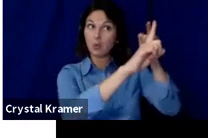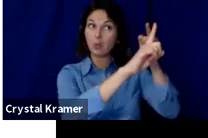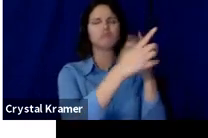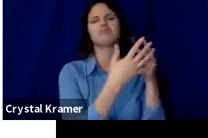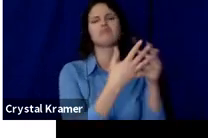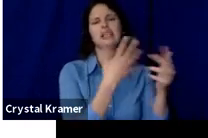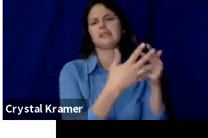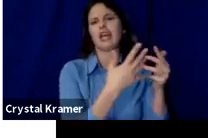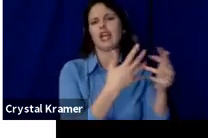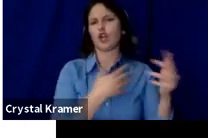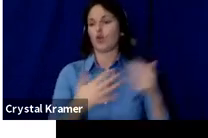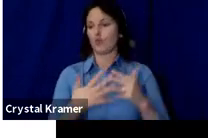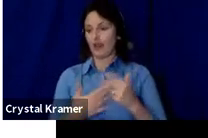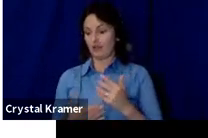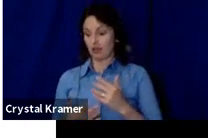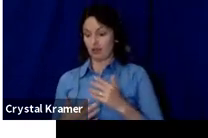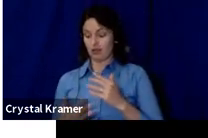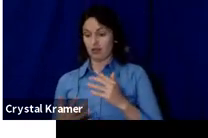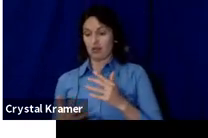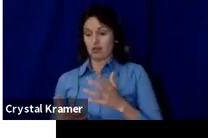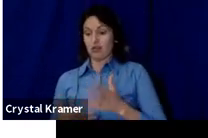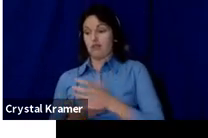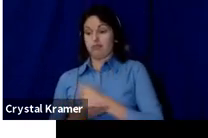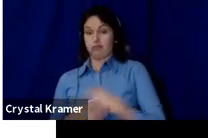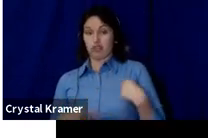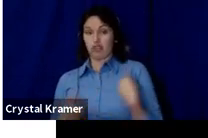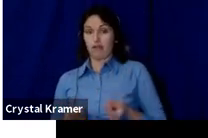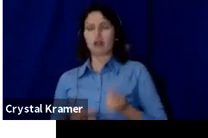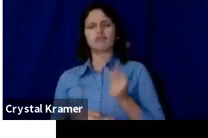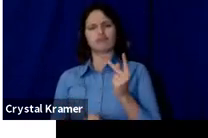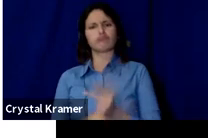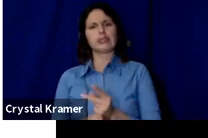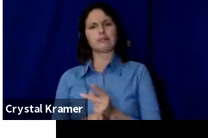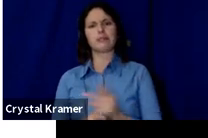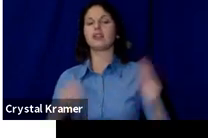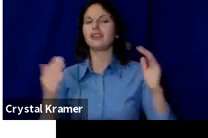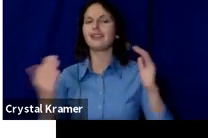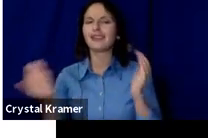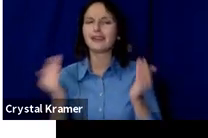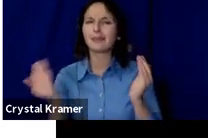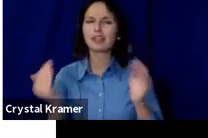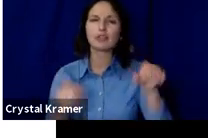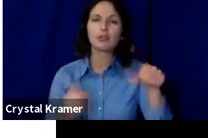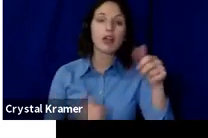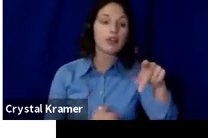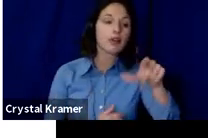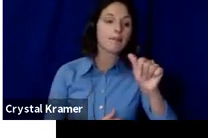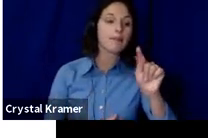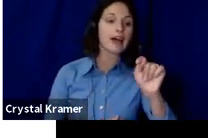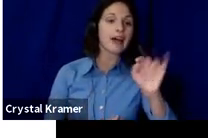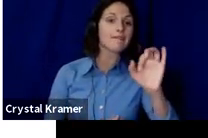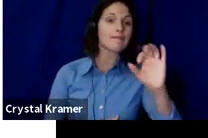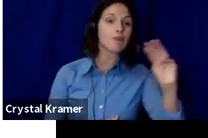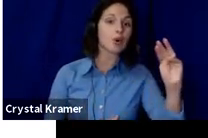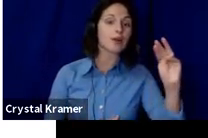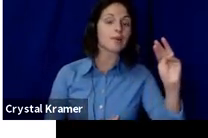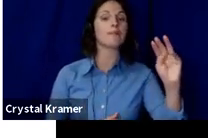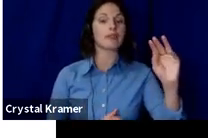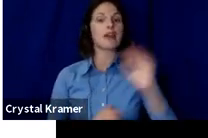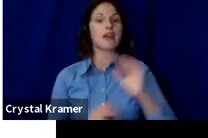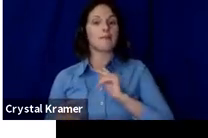An all‑or‑nothing platform means that people are basically making pledges to your